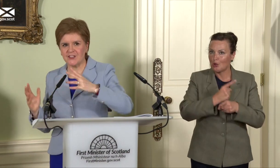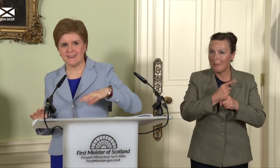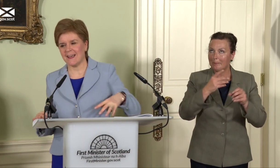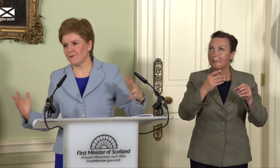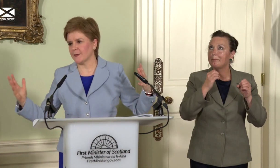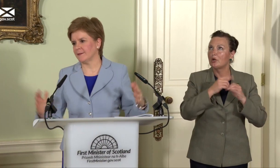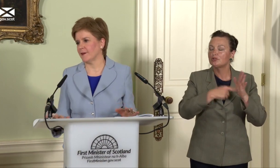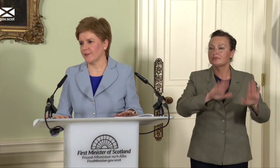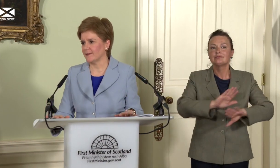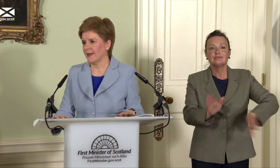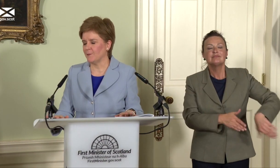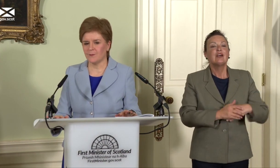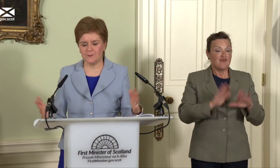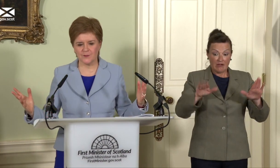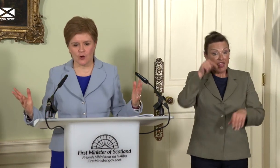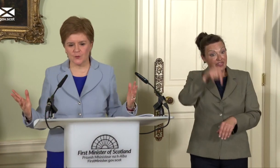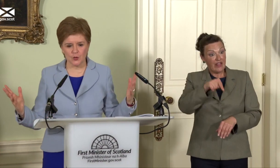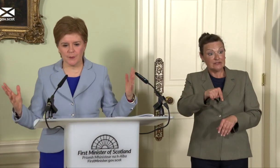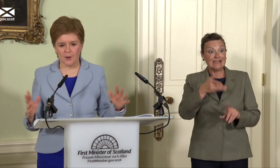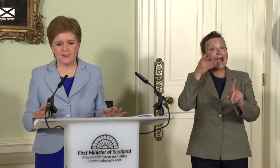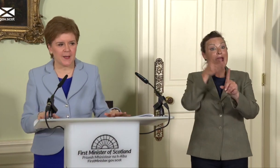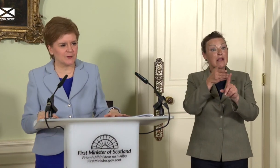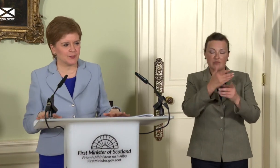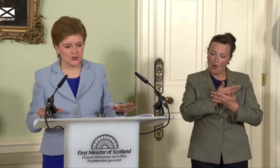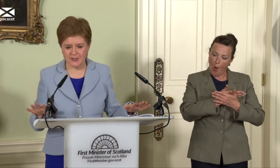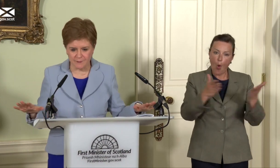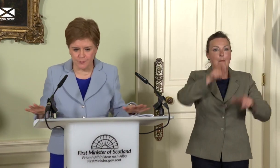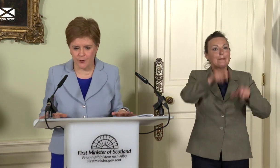this at? Everybody out there. Scotland will only become independent when a majority vote for it,